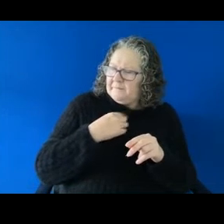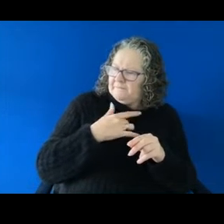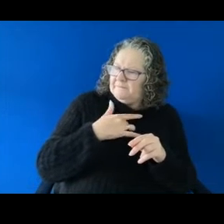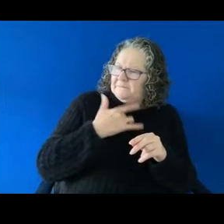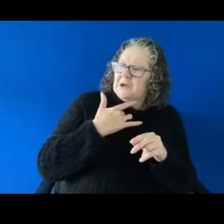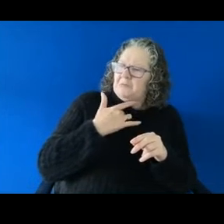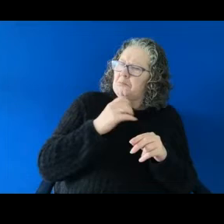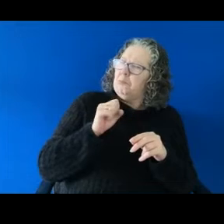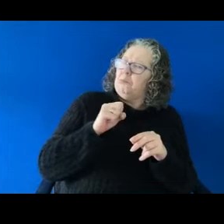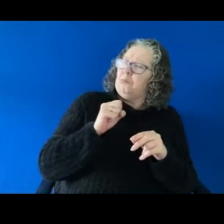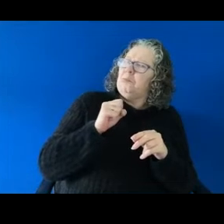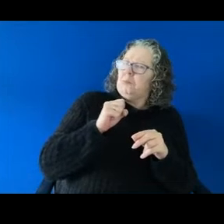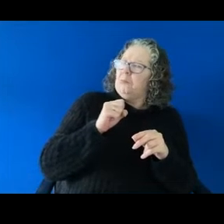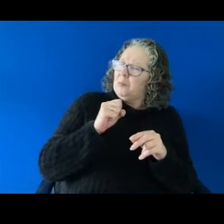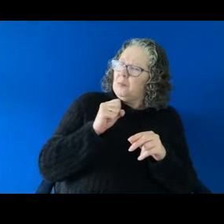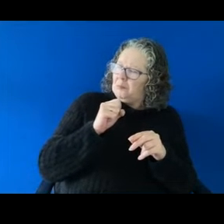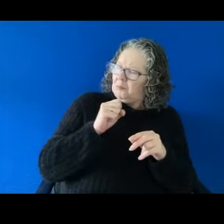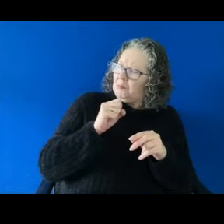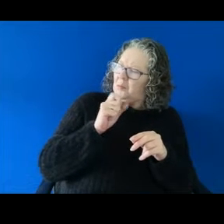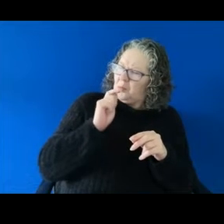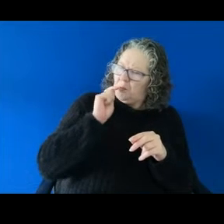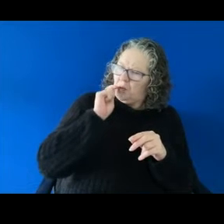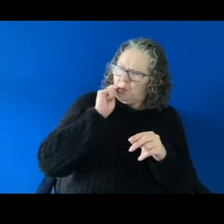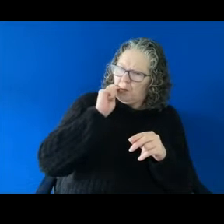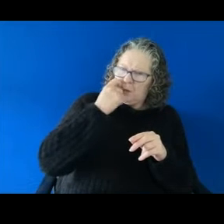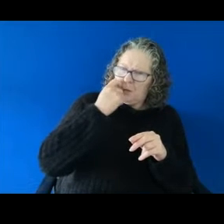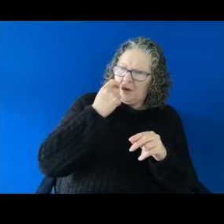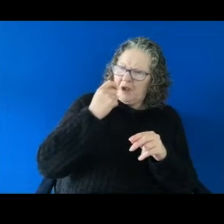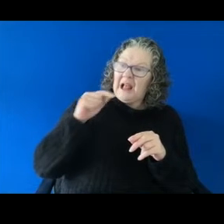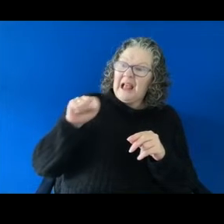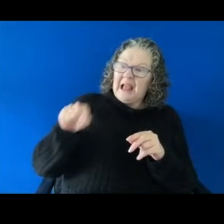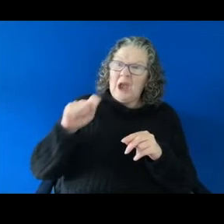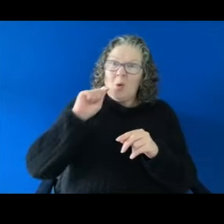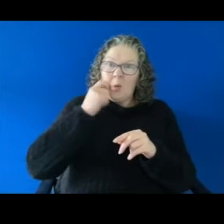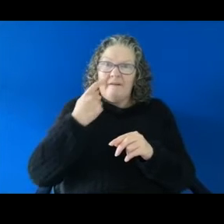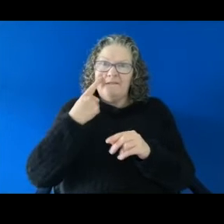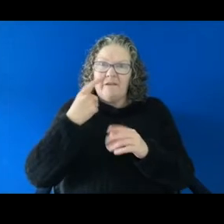you know, the person who is going to find out that this is said about them and so there has